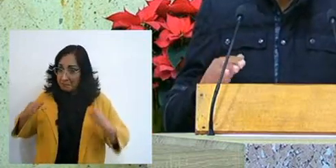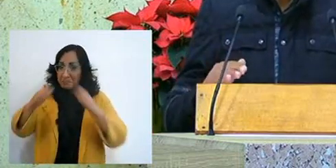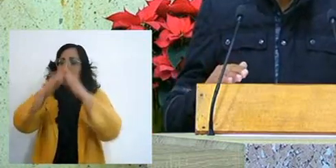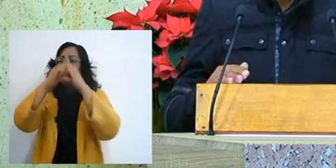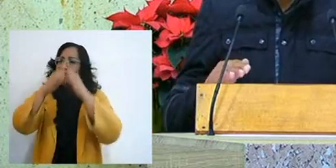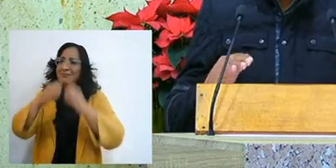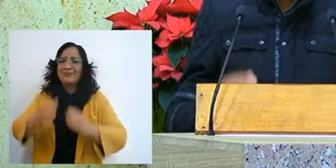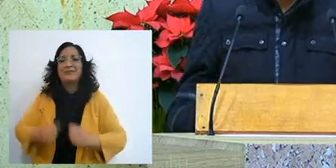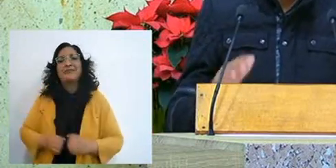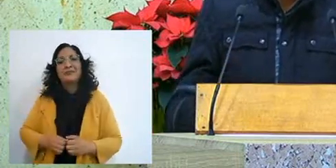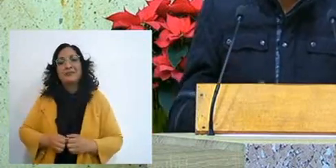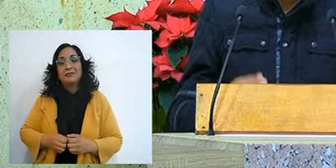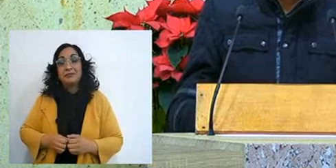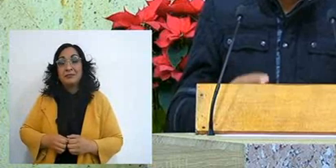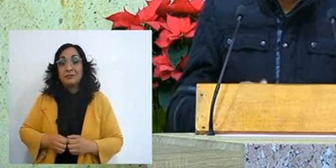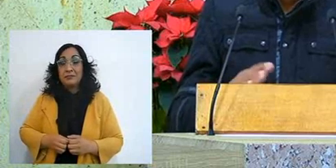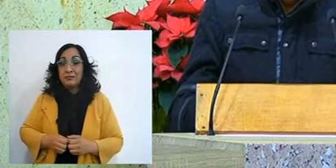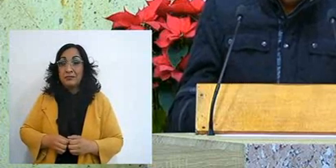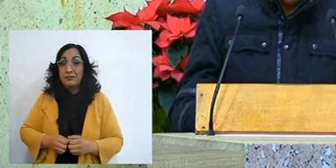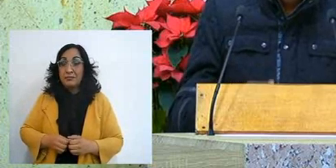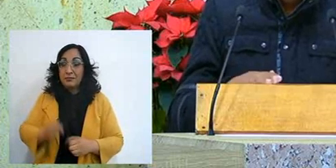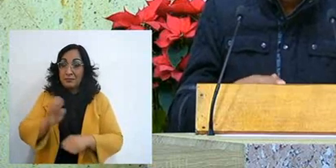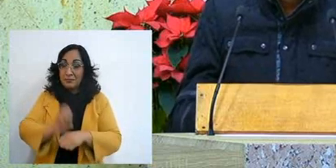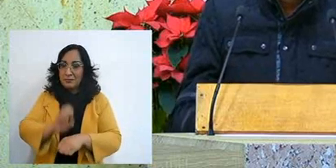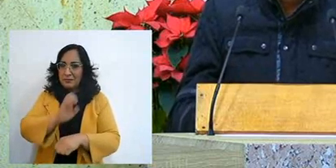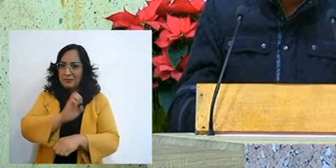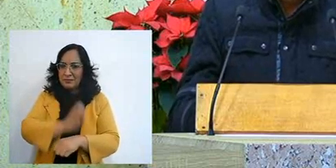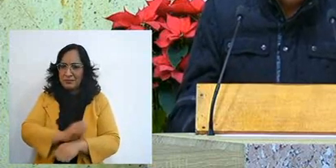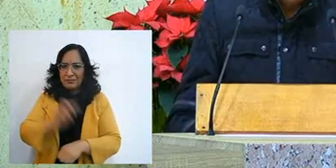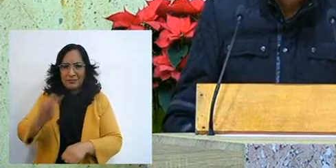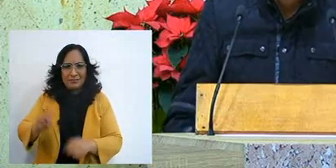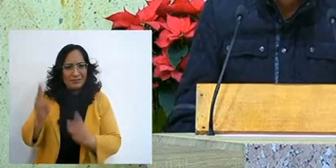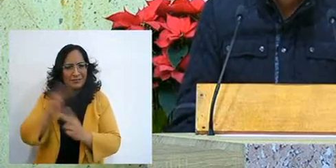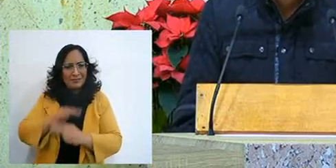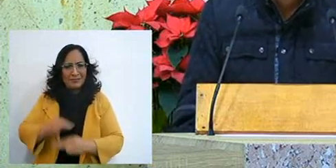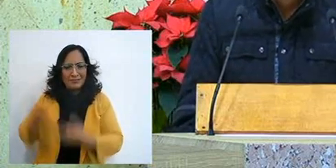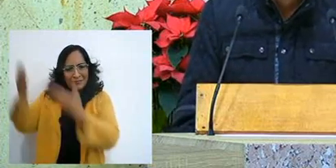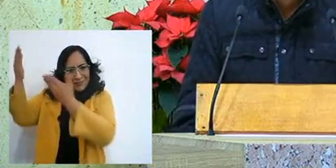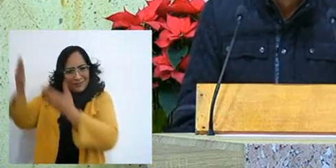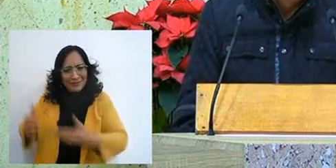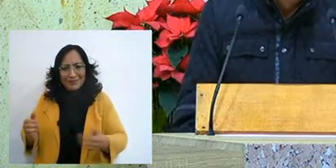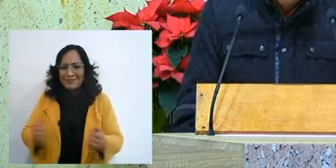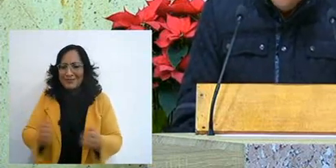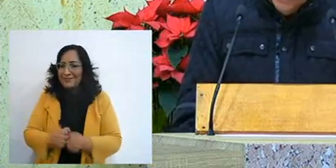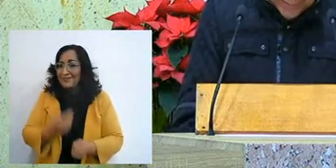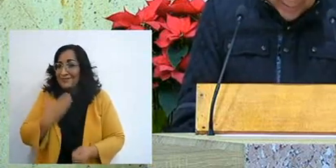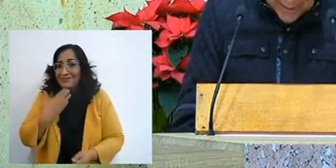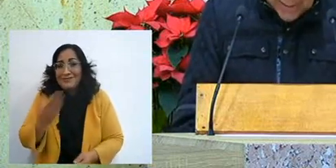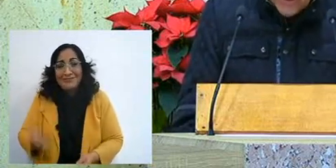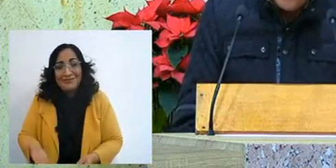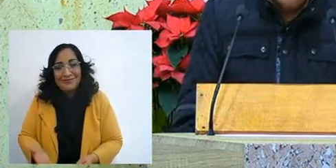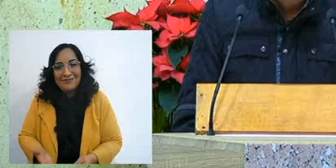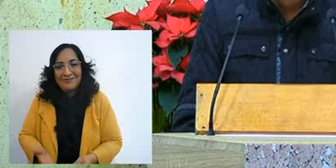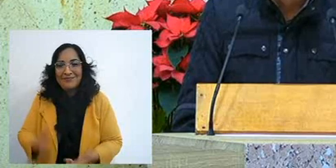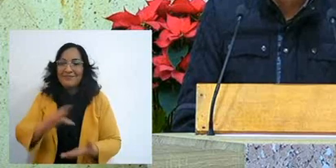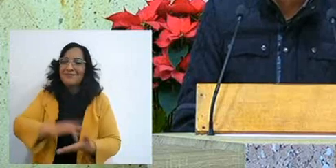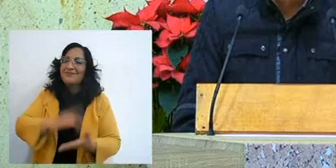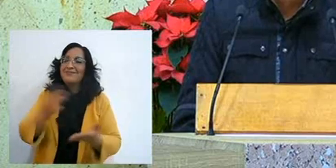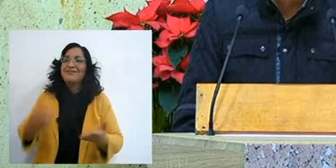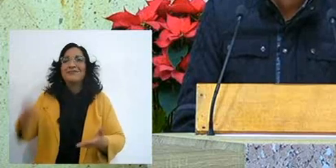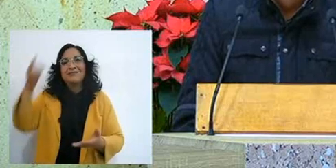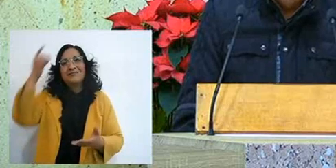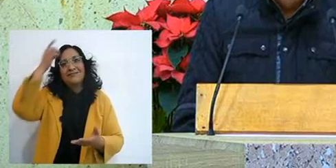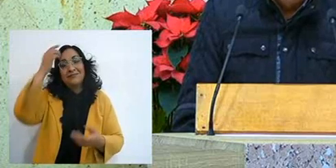and the plane stopped smoking, we arrived safely, and you say Thank you Lord for what you have done,